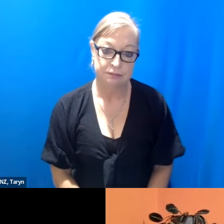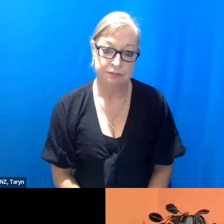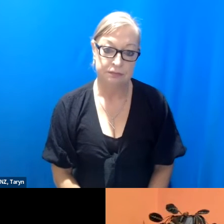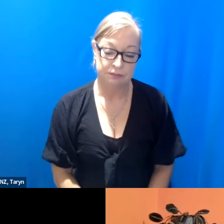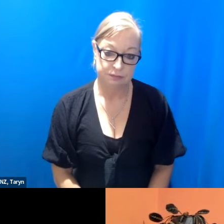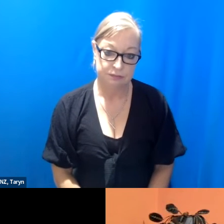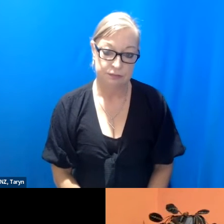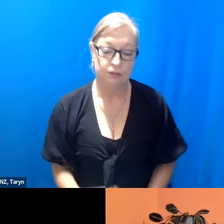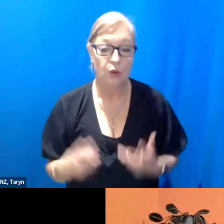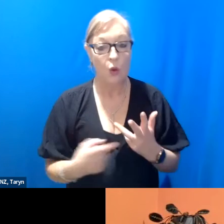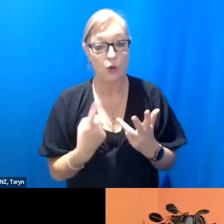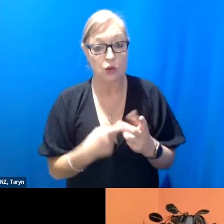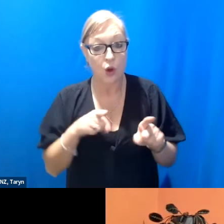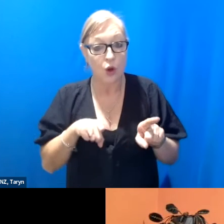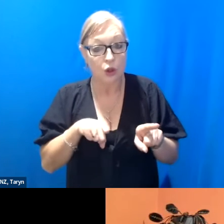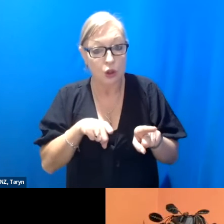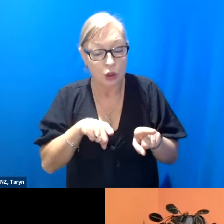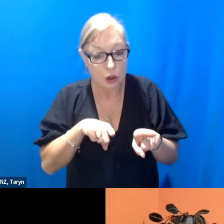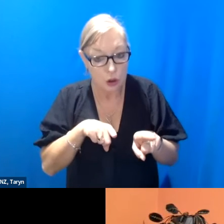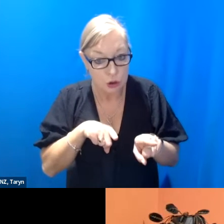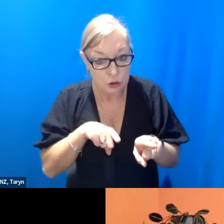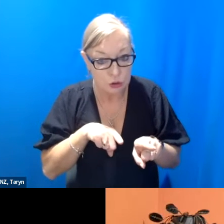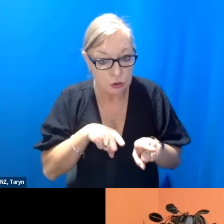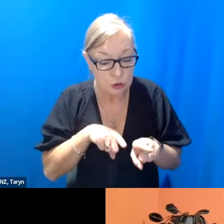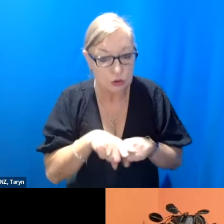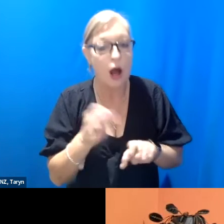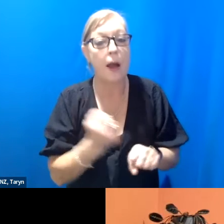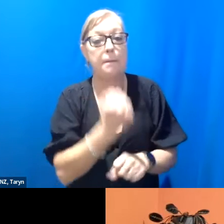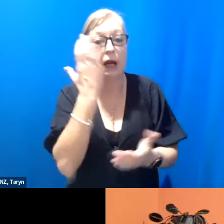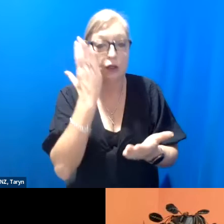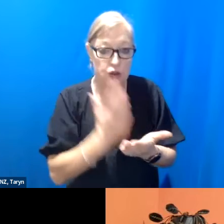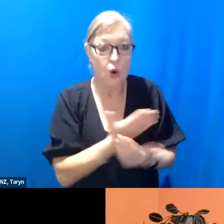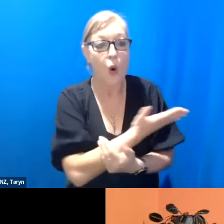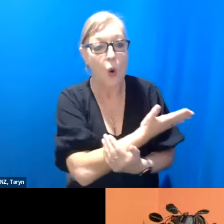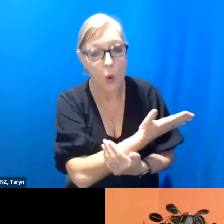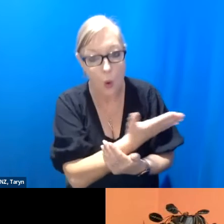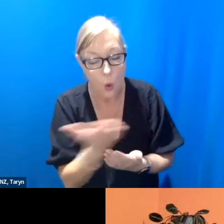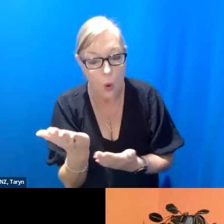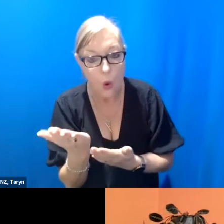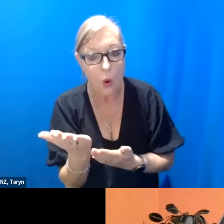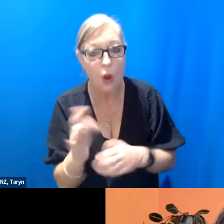to make sure it was a company entirely, that all the performing company were all disabled artists.